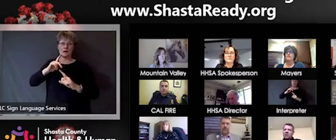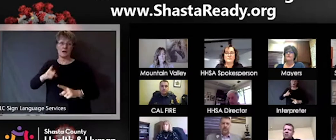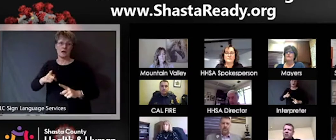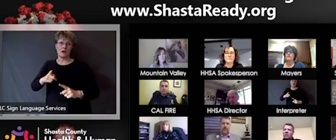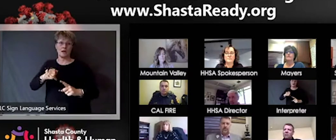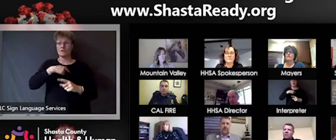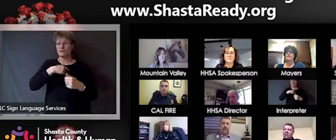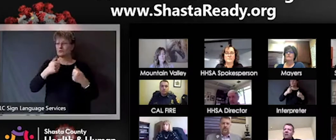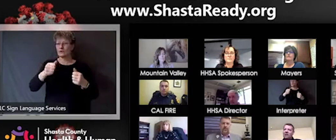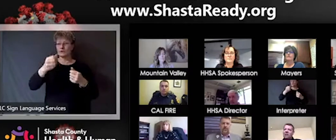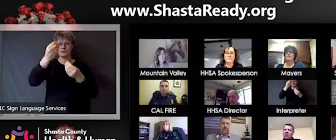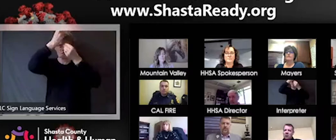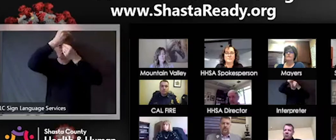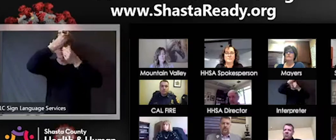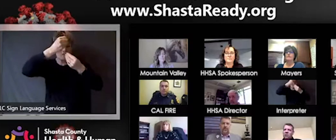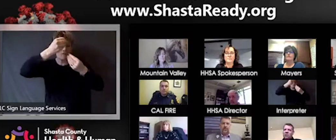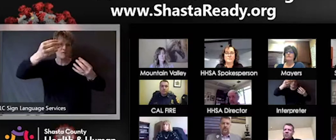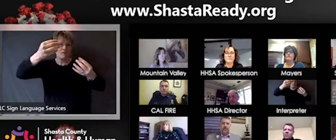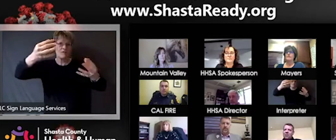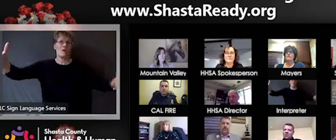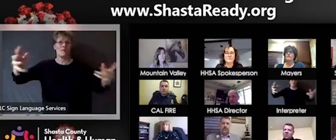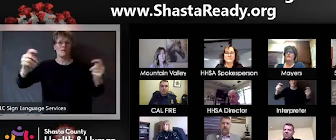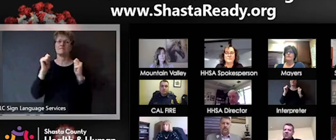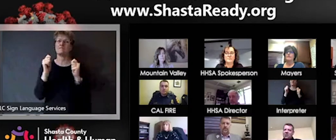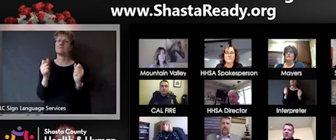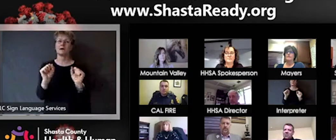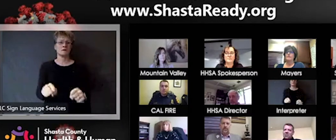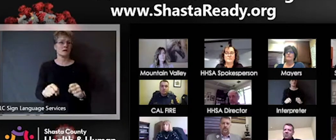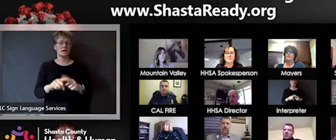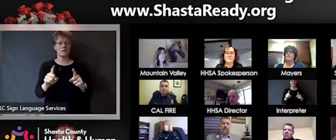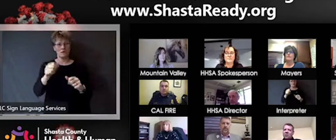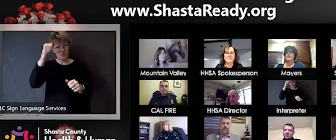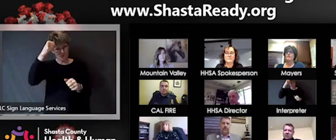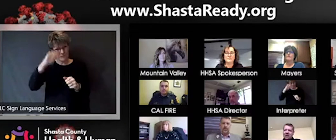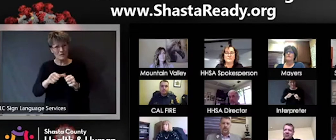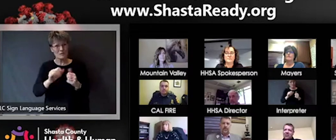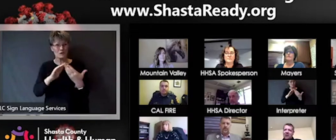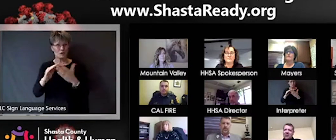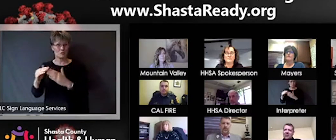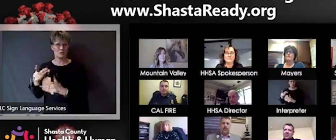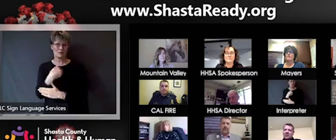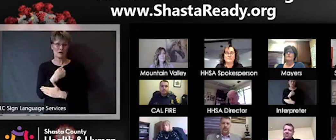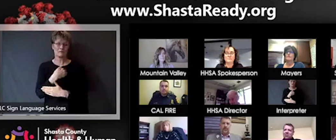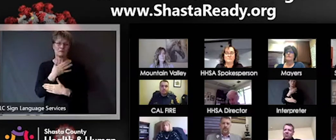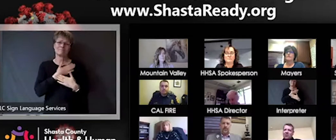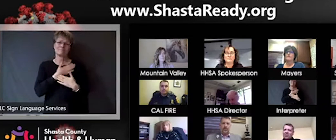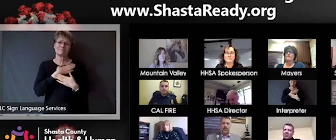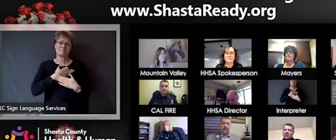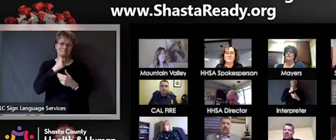possible, but everybody, again, remembers to be patient during this time and we're going to get through this together and there will be a light at